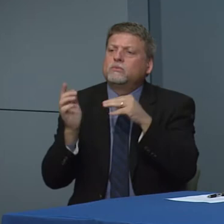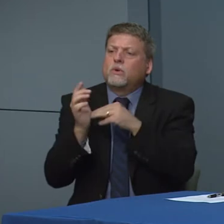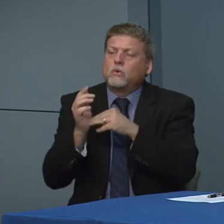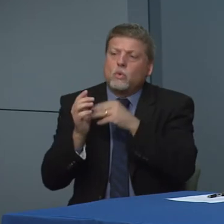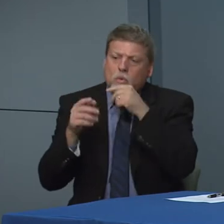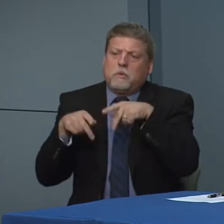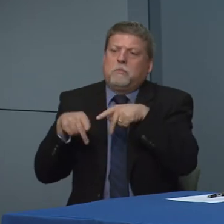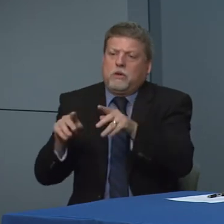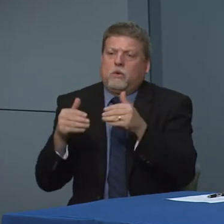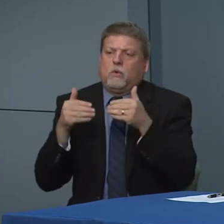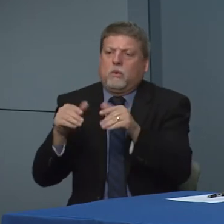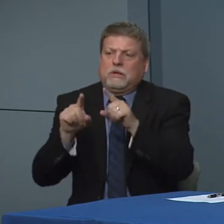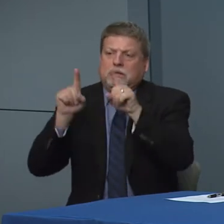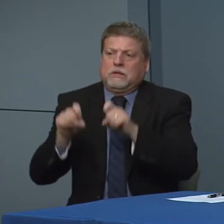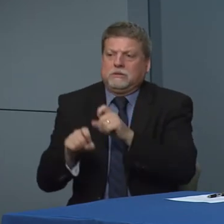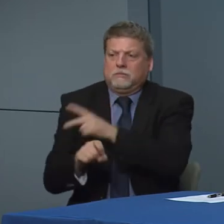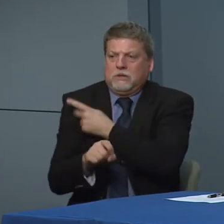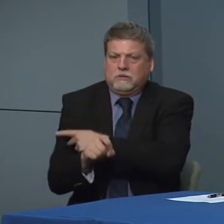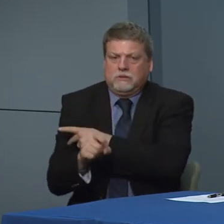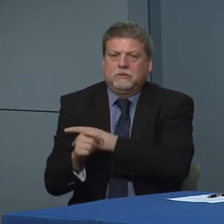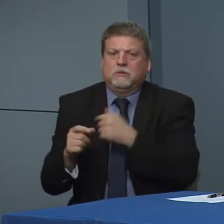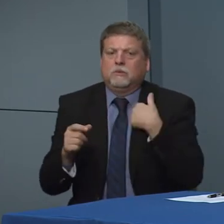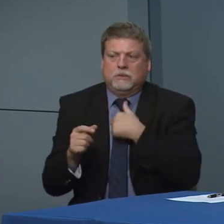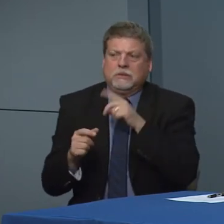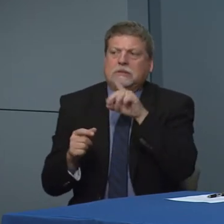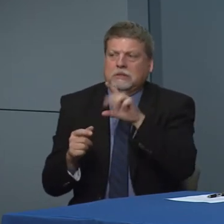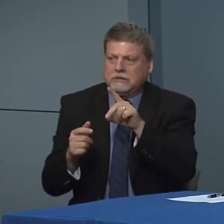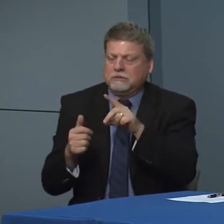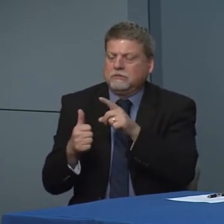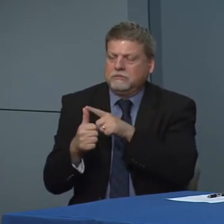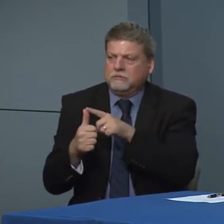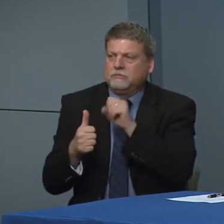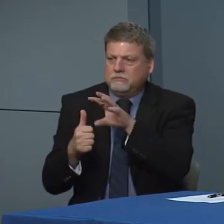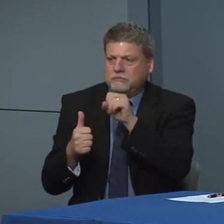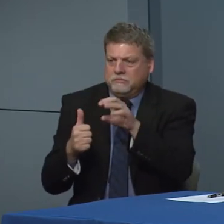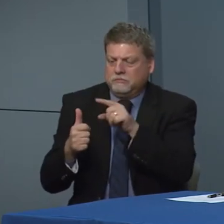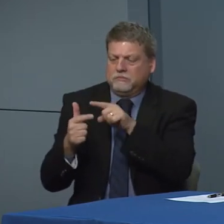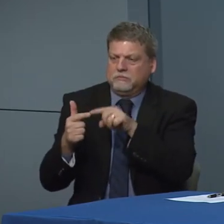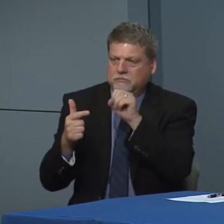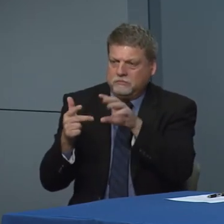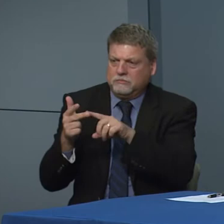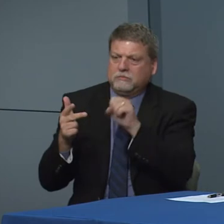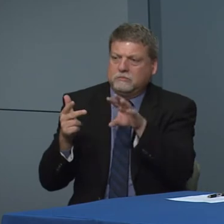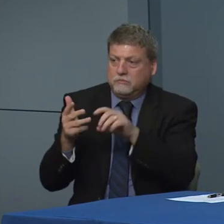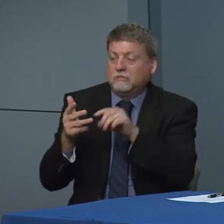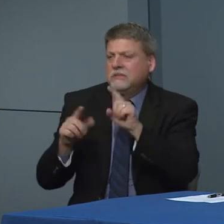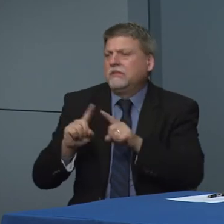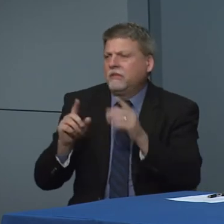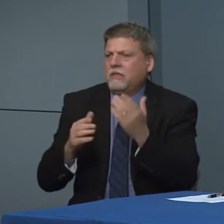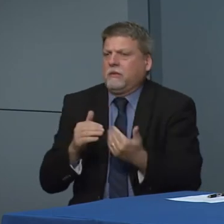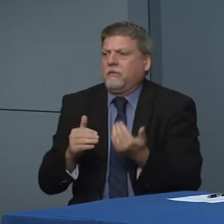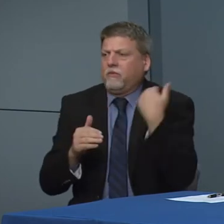of physicians to use and other clinicians when they are ordering tests we want clinicians to be able to order